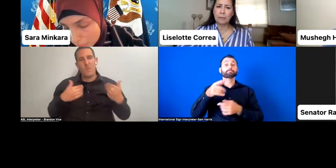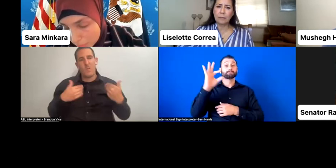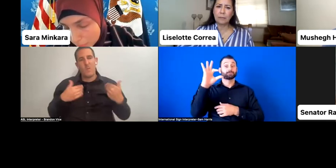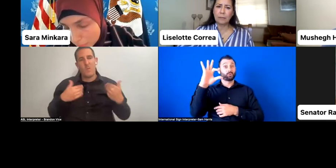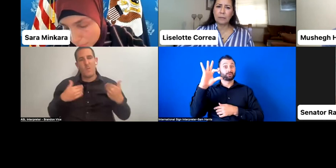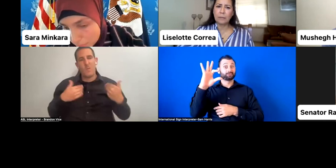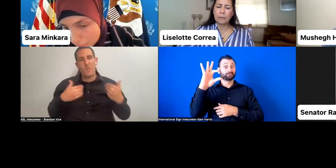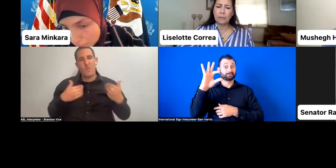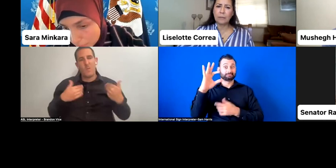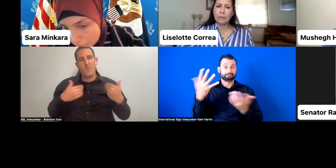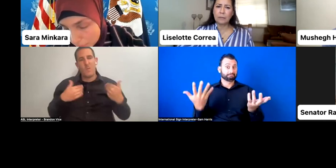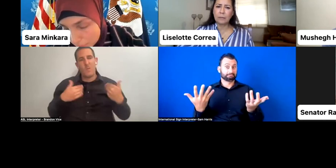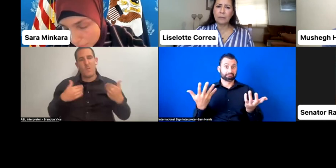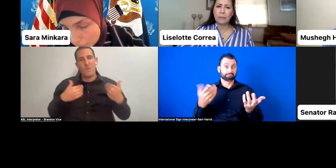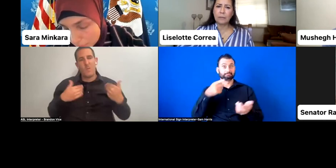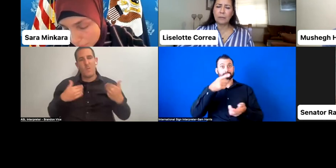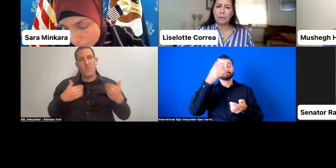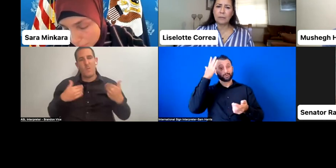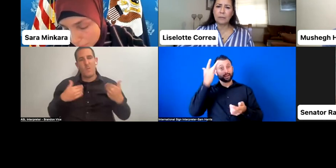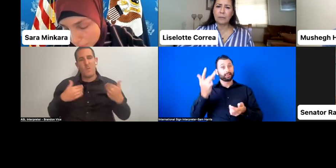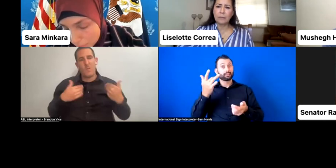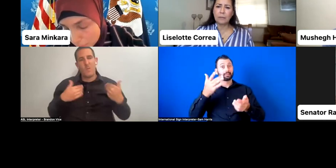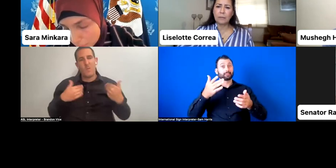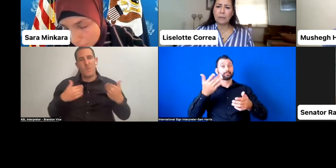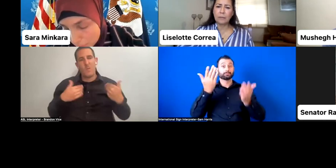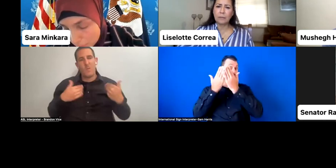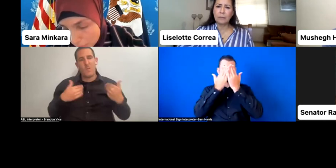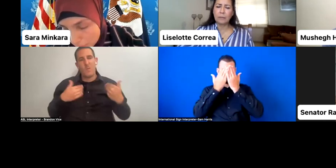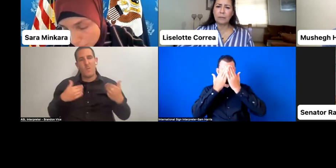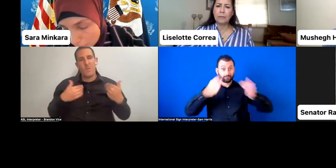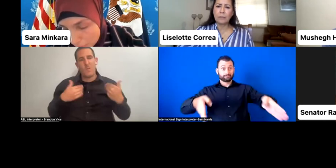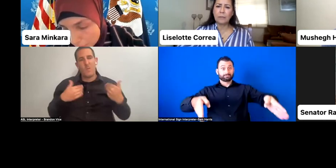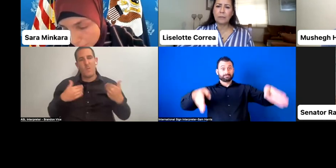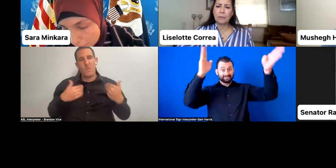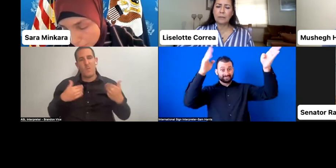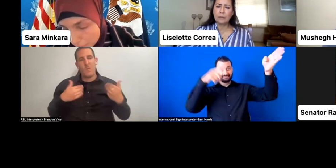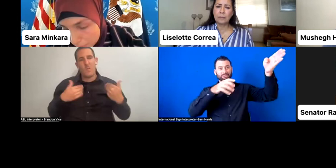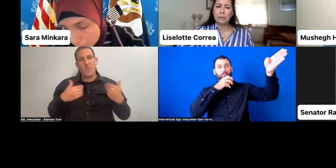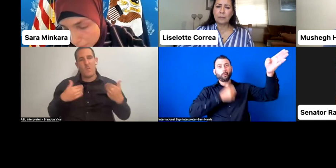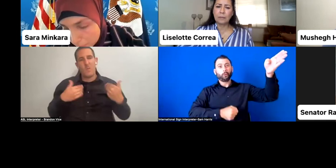And instead of doing the ballot and also registering on the first floor or the second floor,